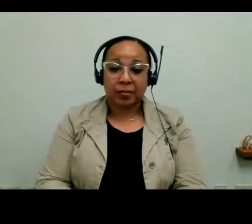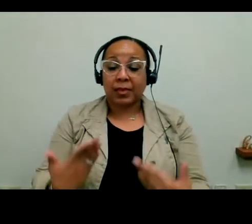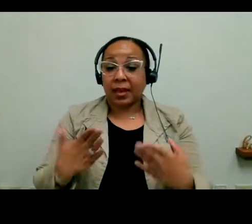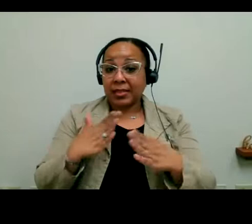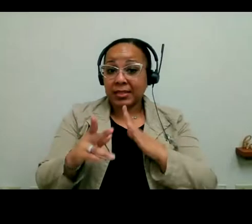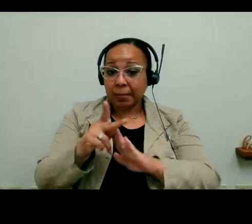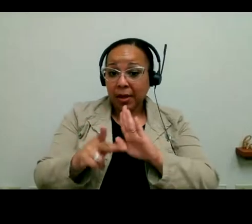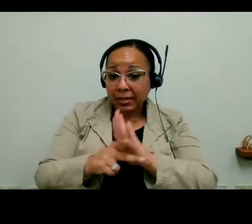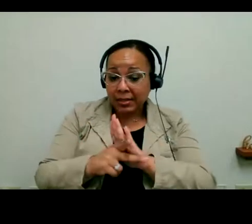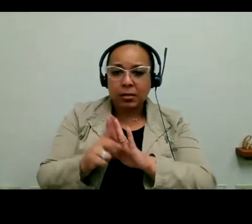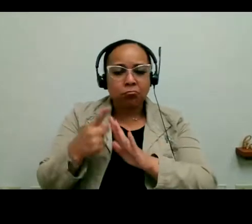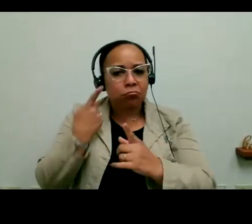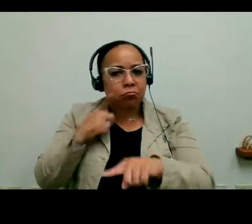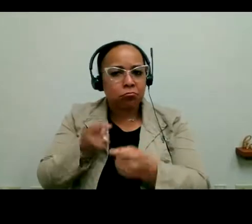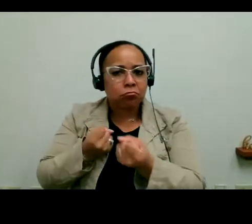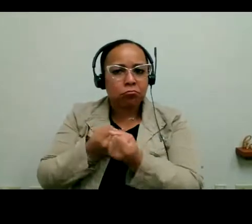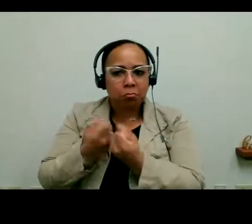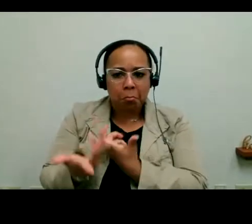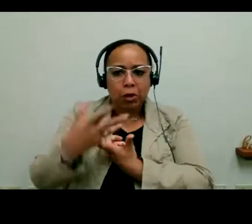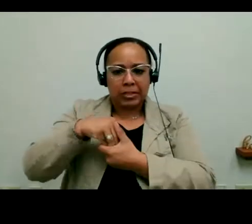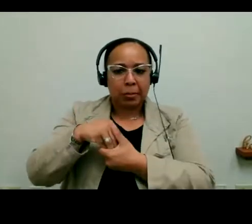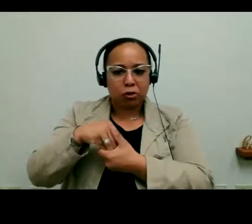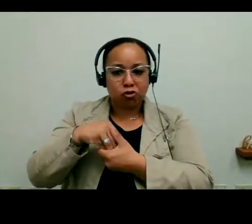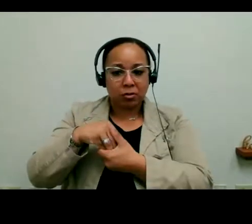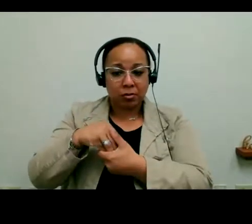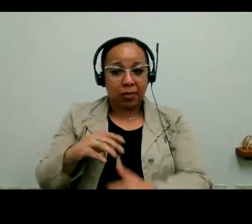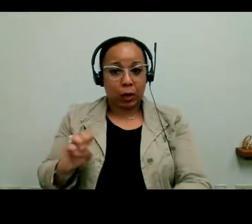So the City policies also support participation in ERG. City employee